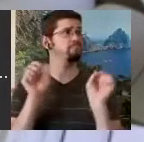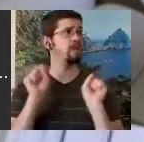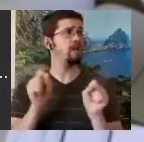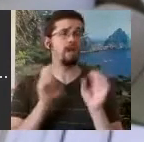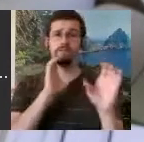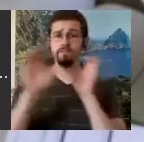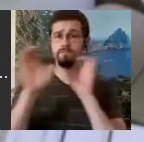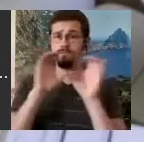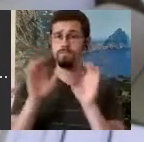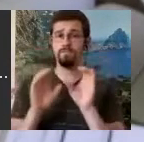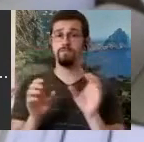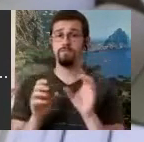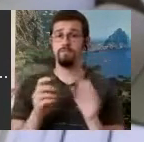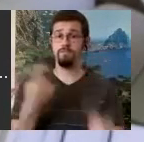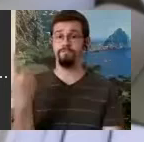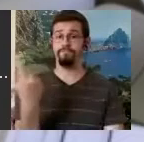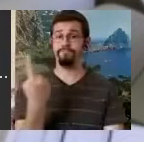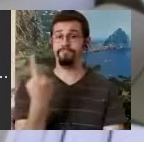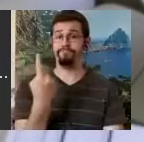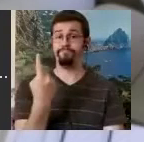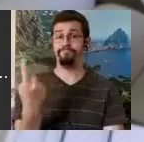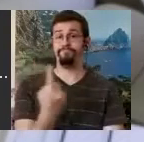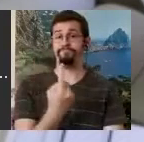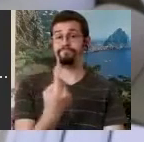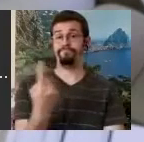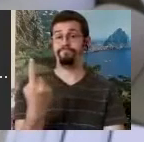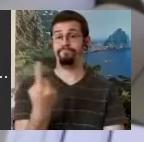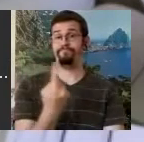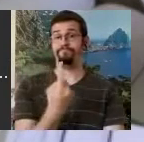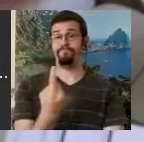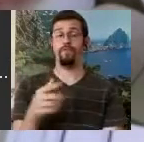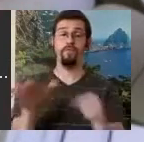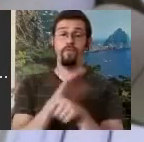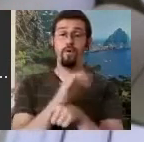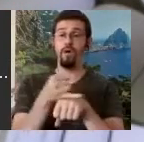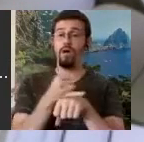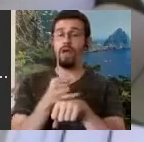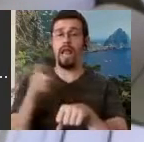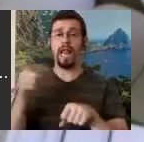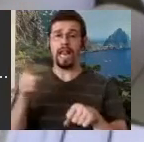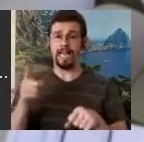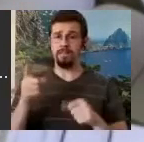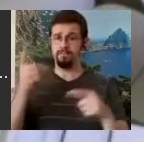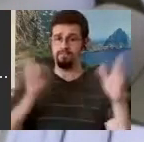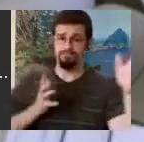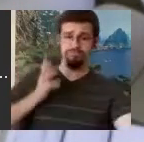island. So he was pretty isolated. He had full body signs and so I was actually